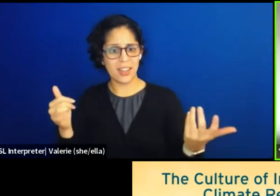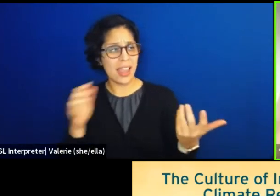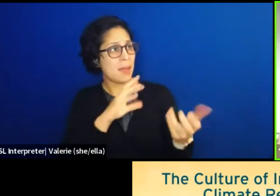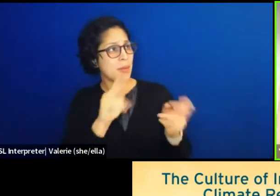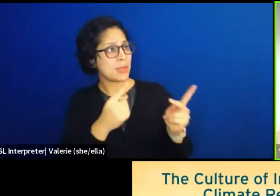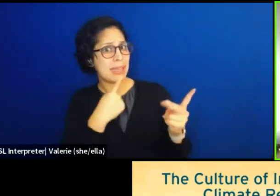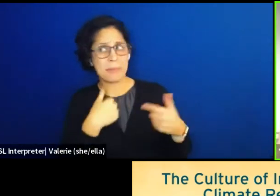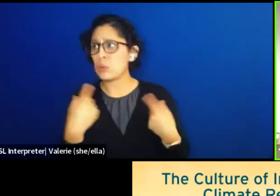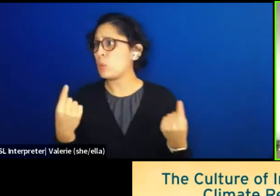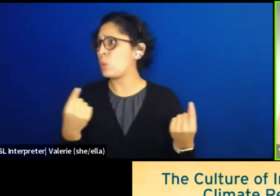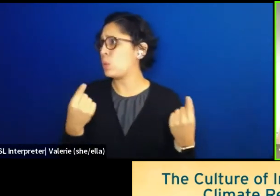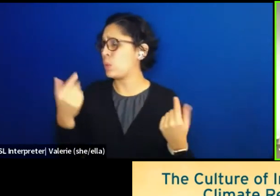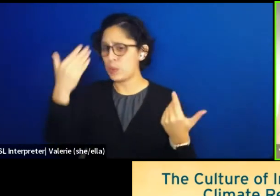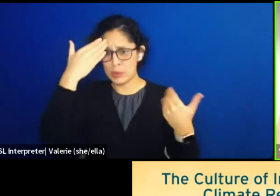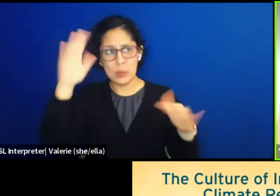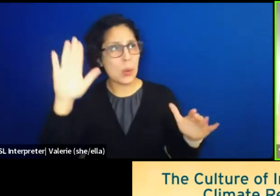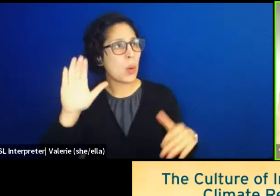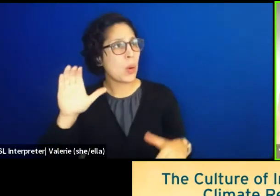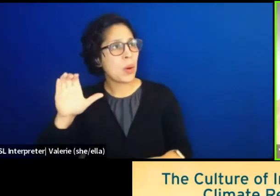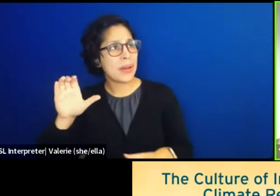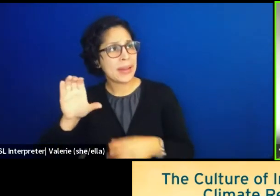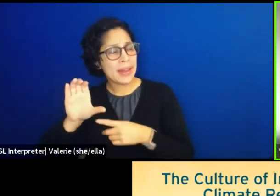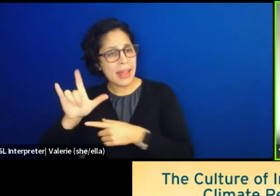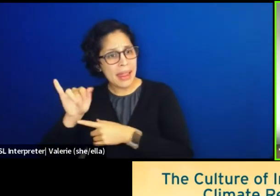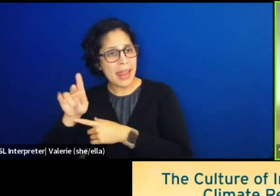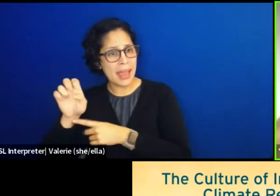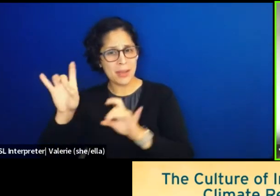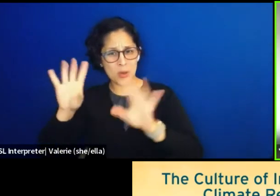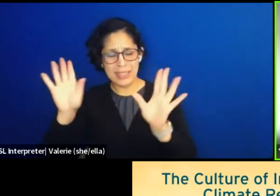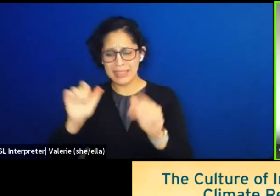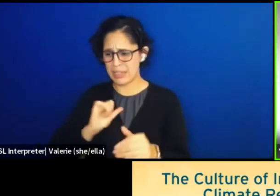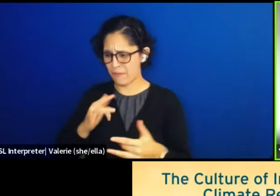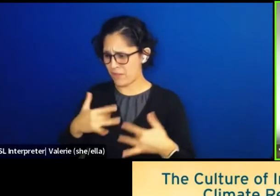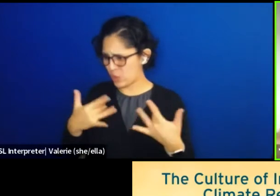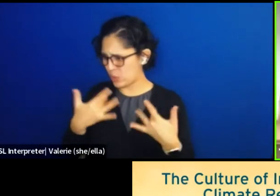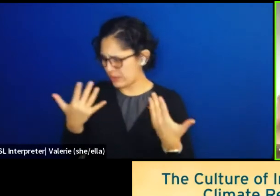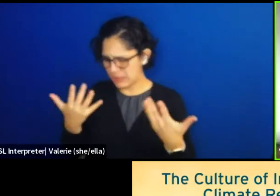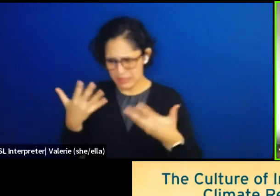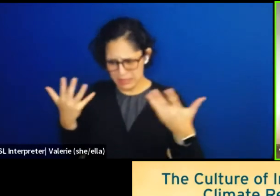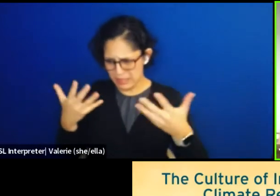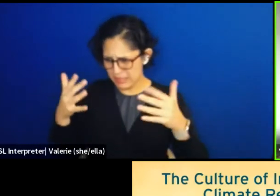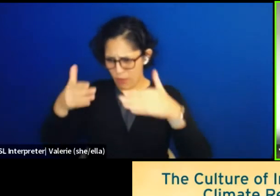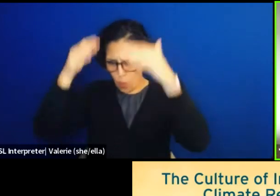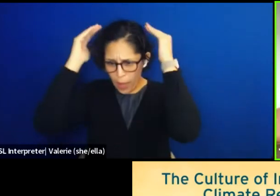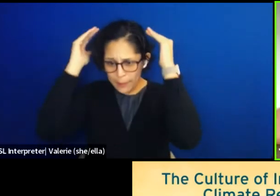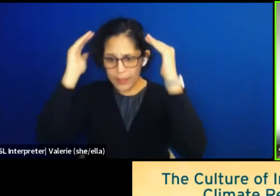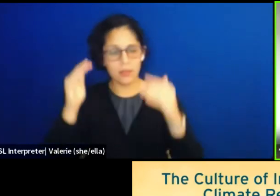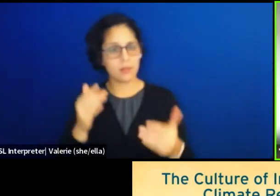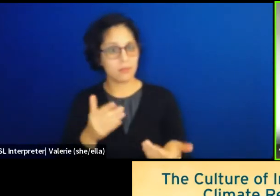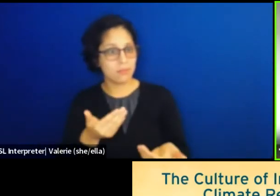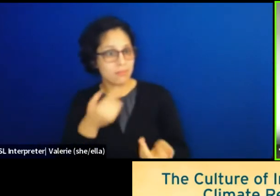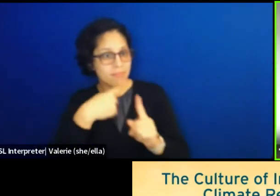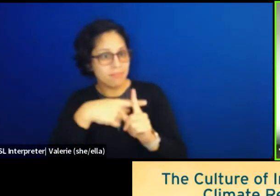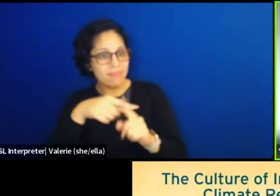The climate crisis is so overwhelming. The good news is the knowledge already exists.